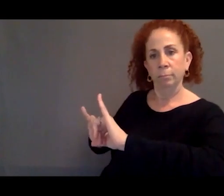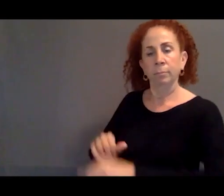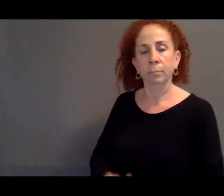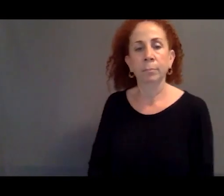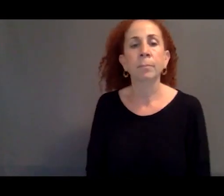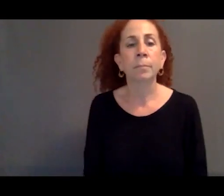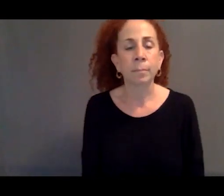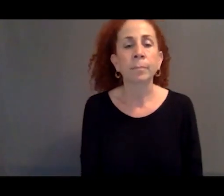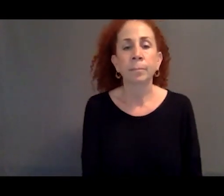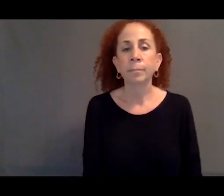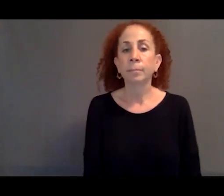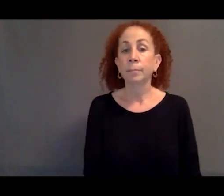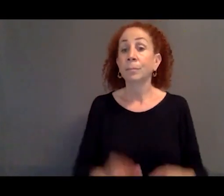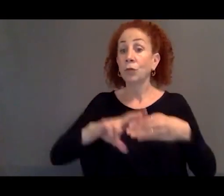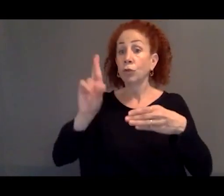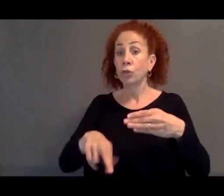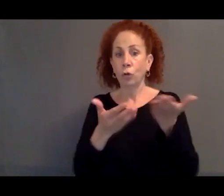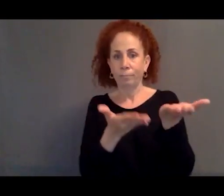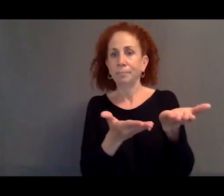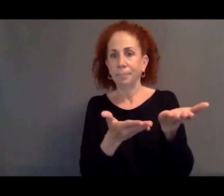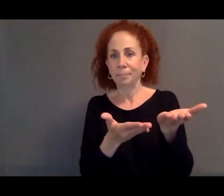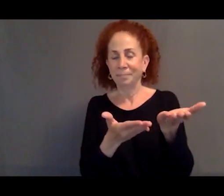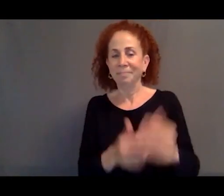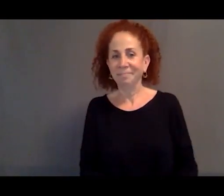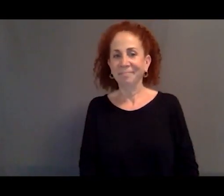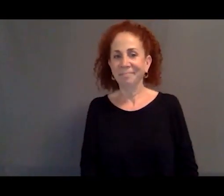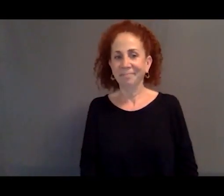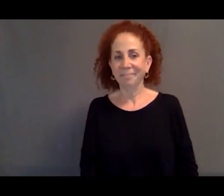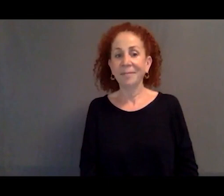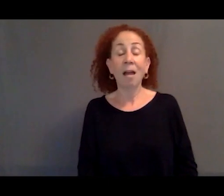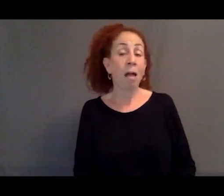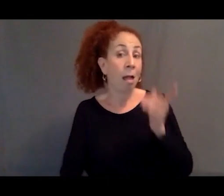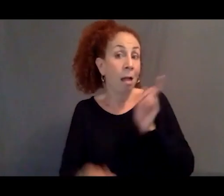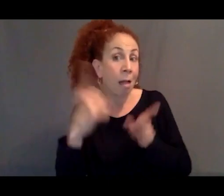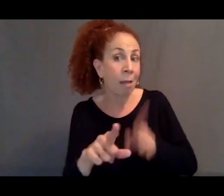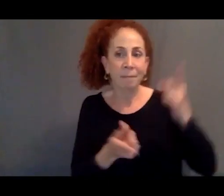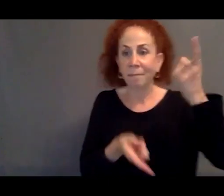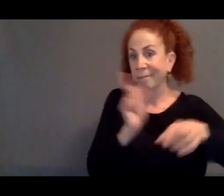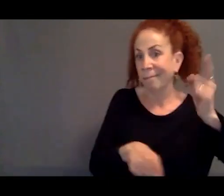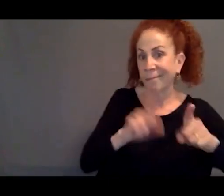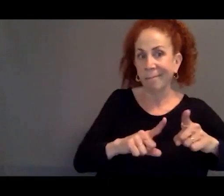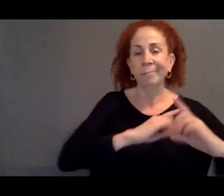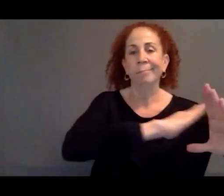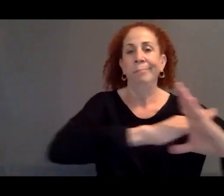So these side deals were actually remarkably effective.